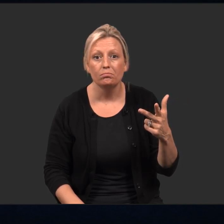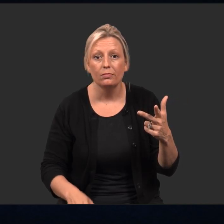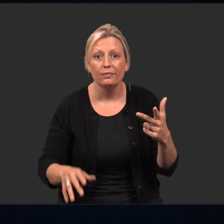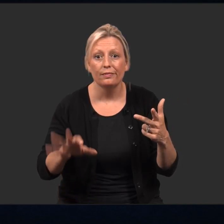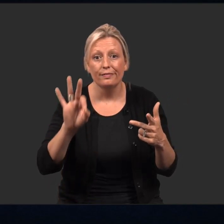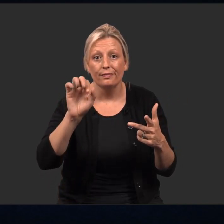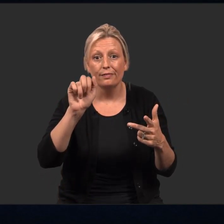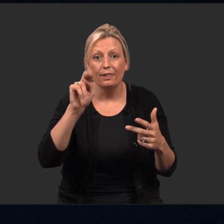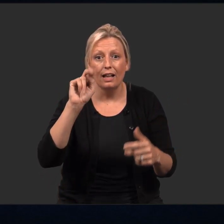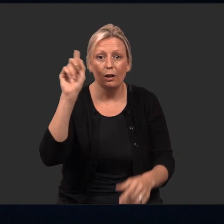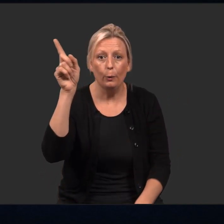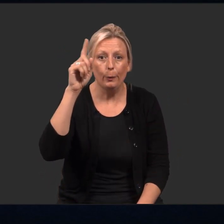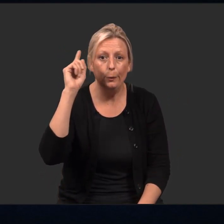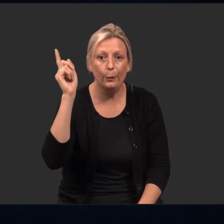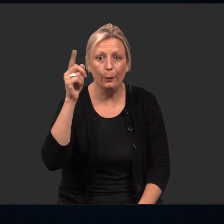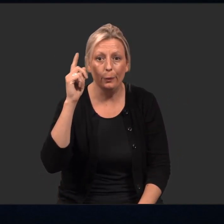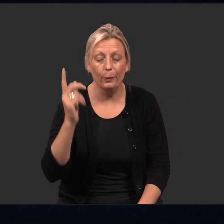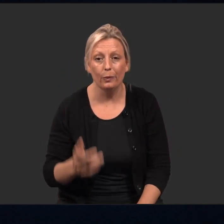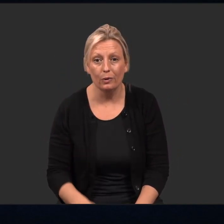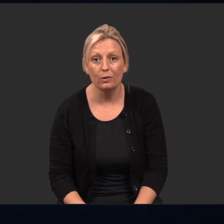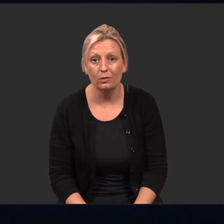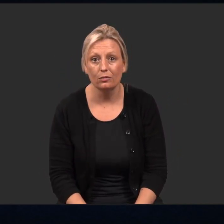or the whirring of the ceiling fan.